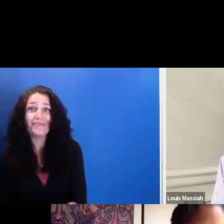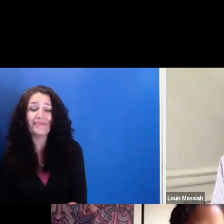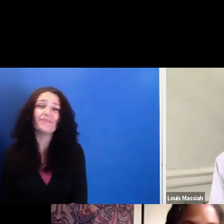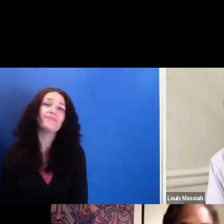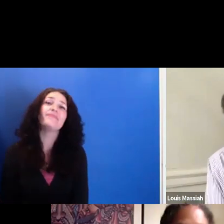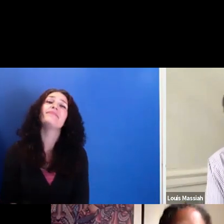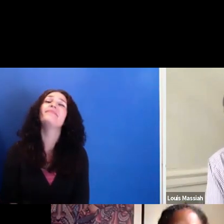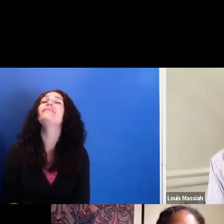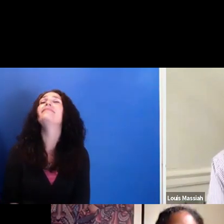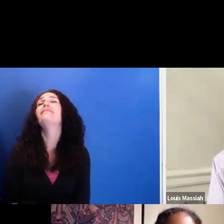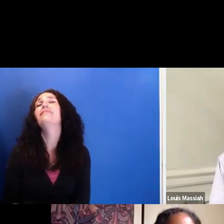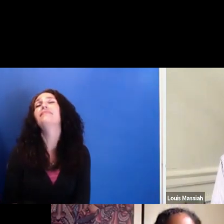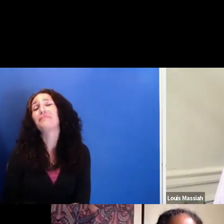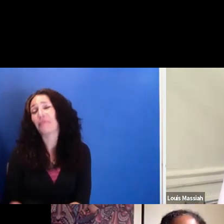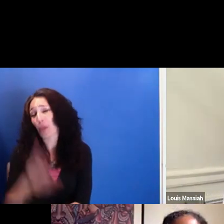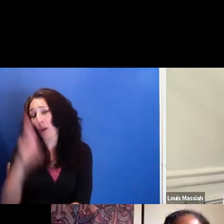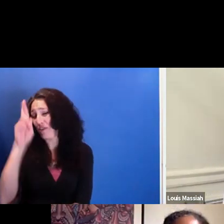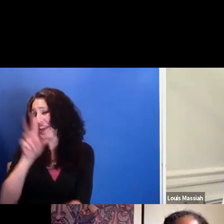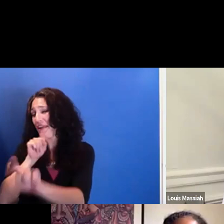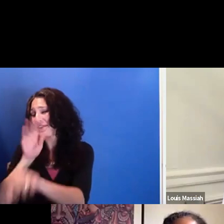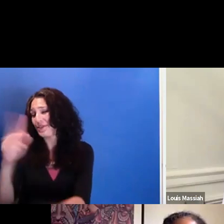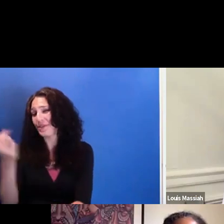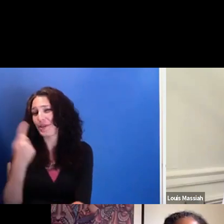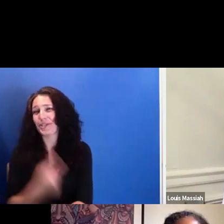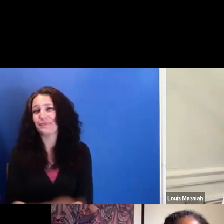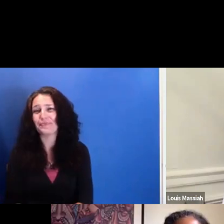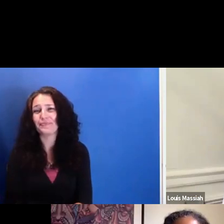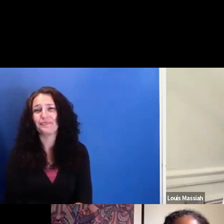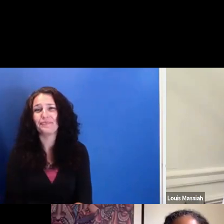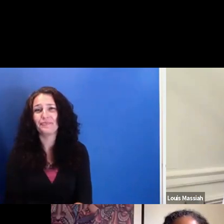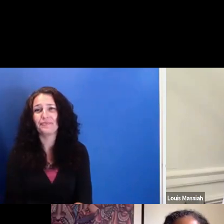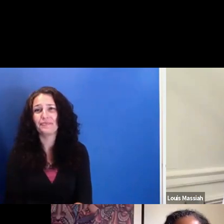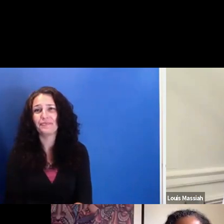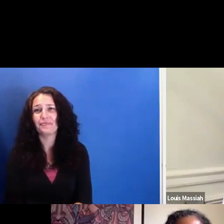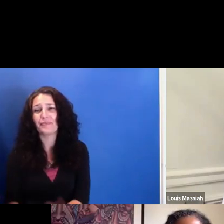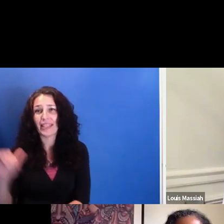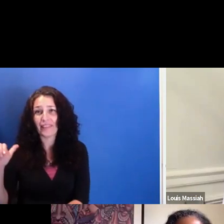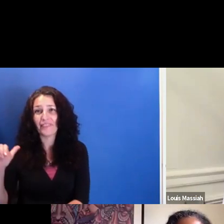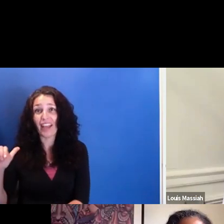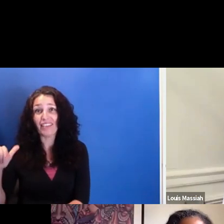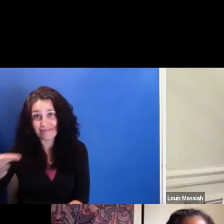I hope I'm answering your question. Yvonne Michelle, do you want to get in there? Sure. Yeah.